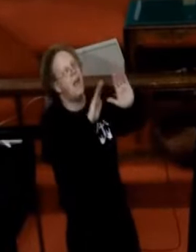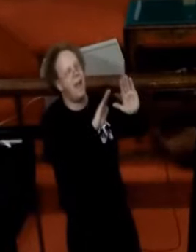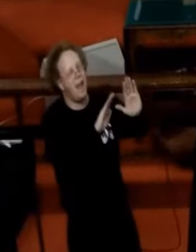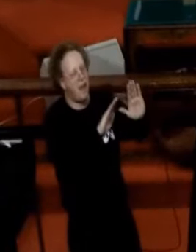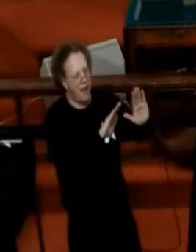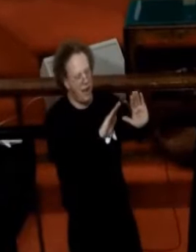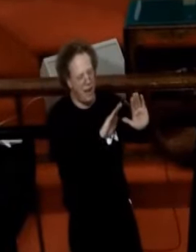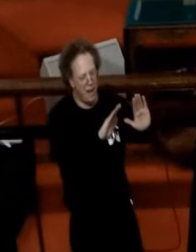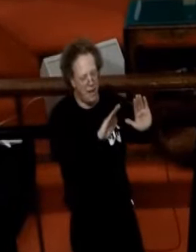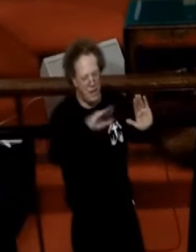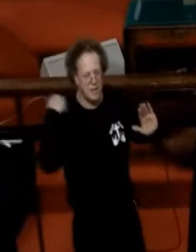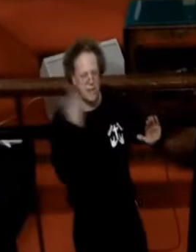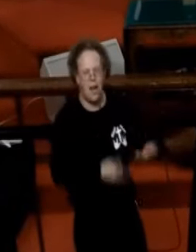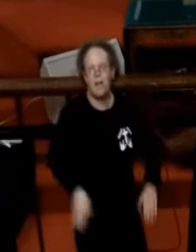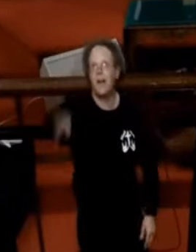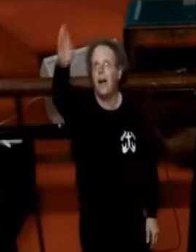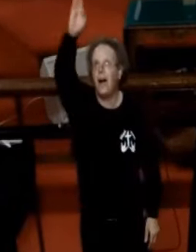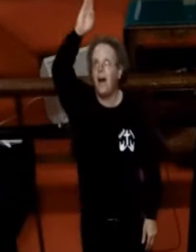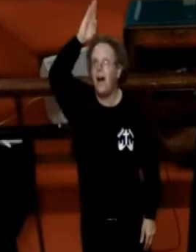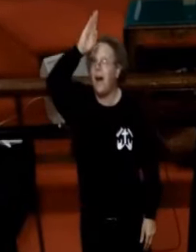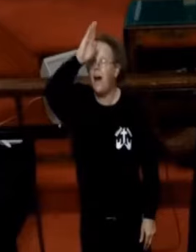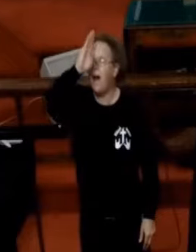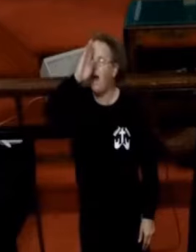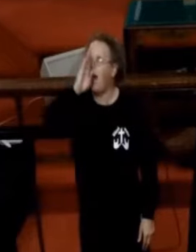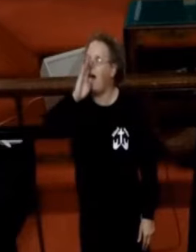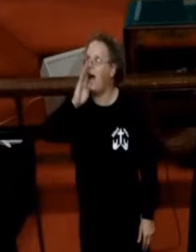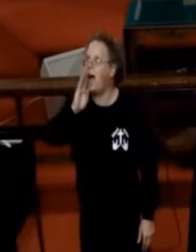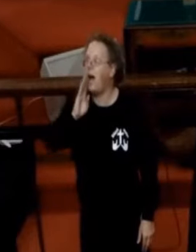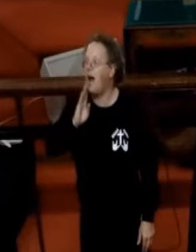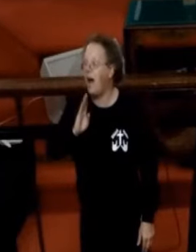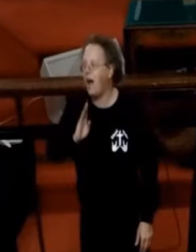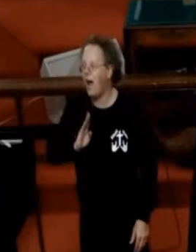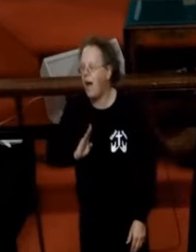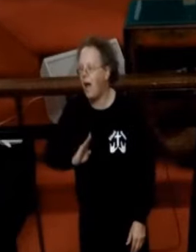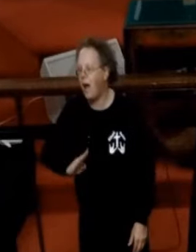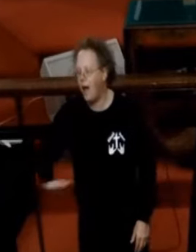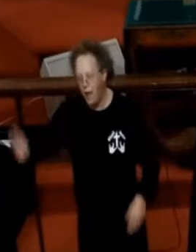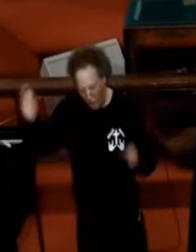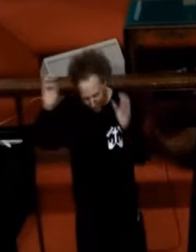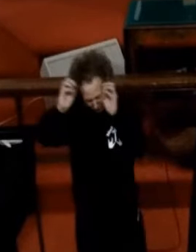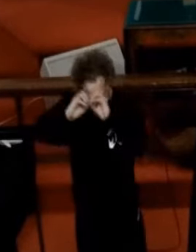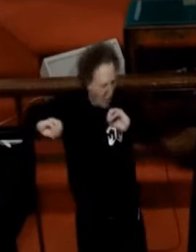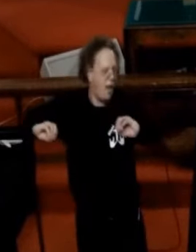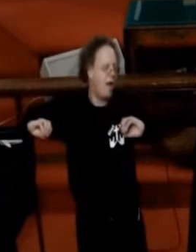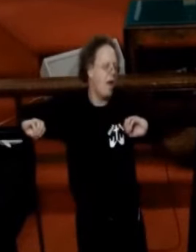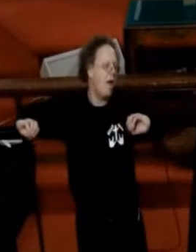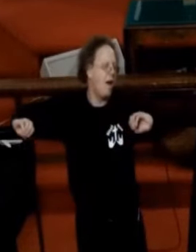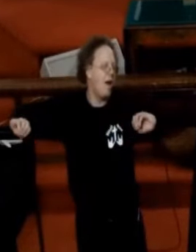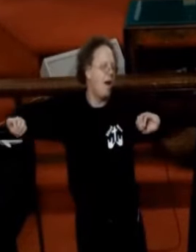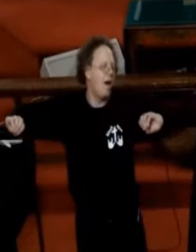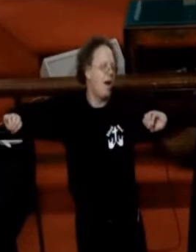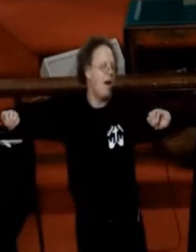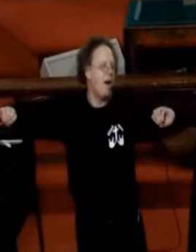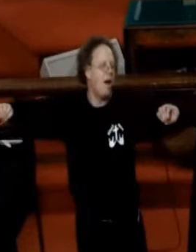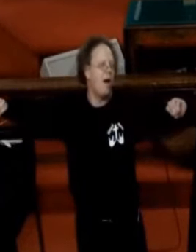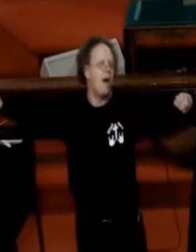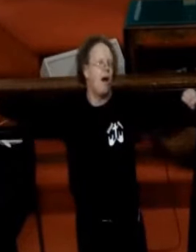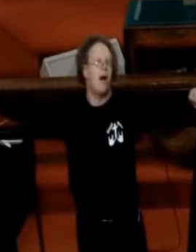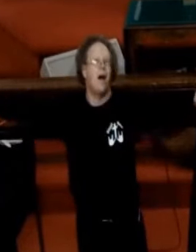Is our God Oh, oh-oh, oh-oh